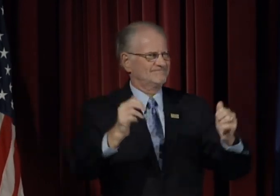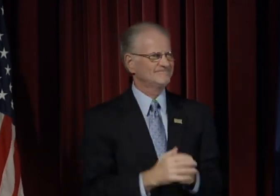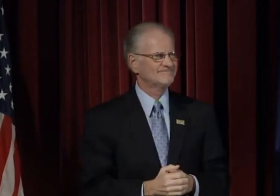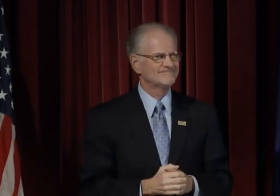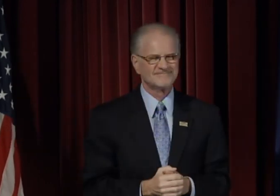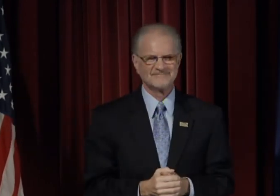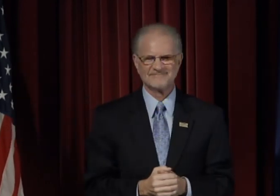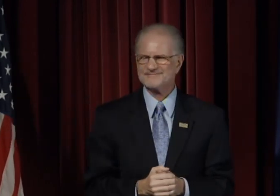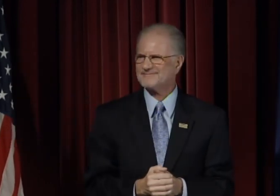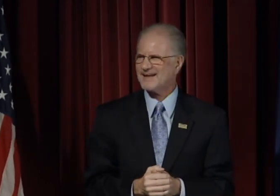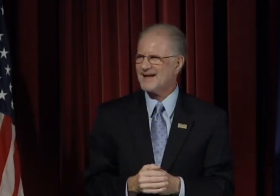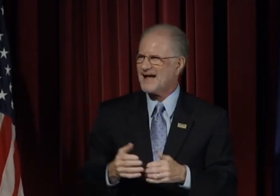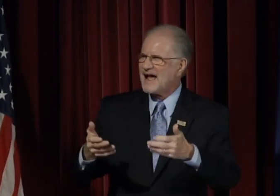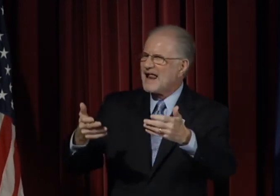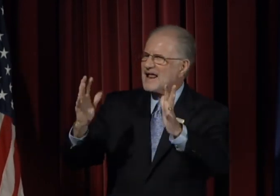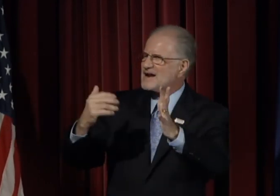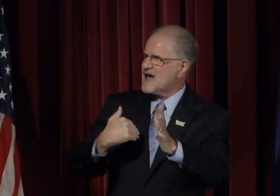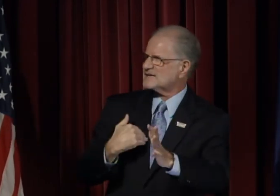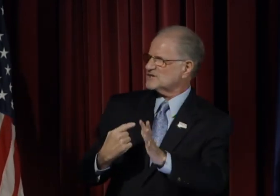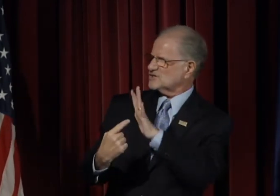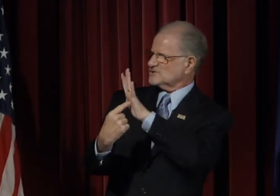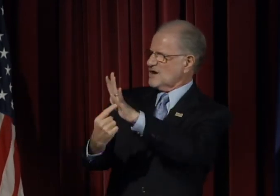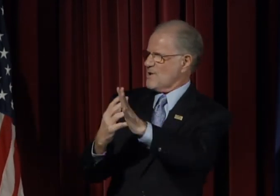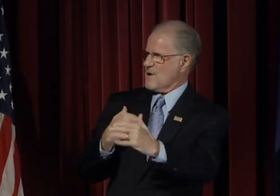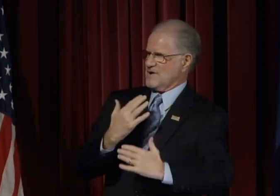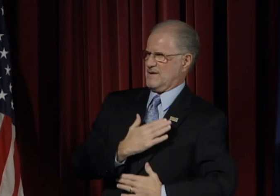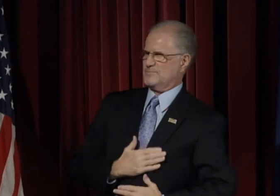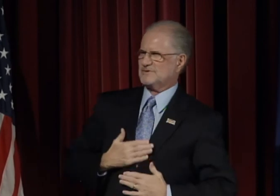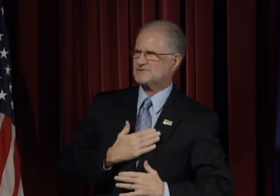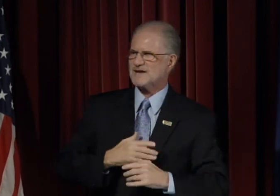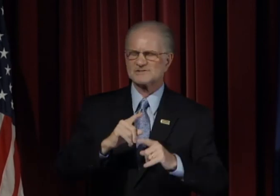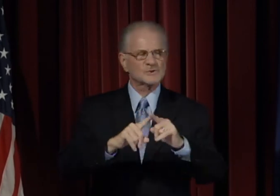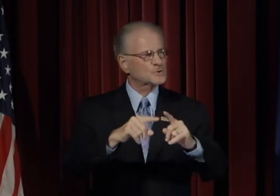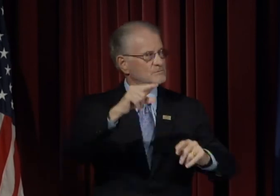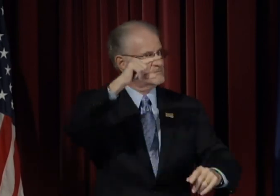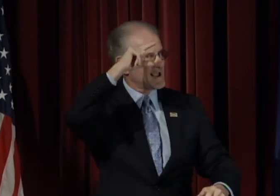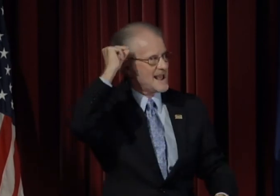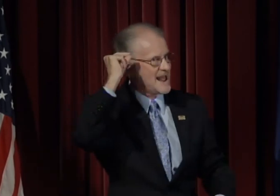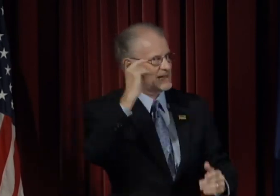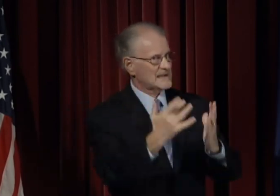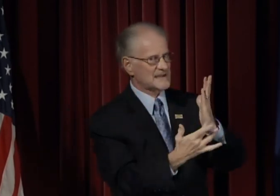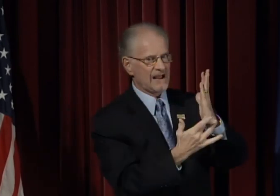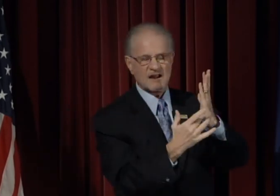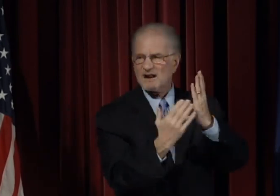Let us show our appreciation to Gallaudet Technology Services